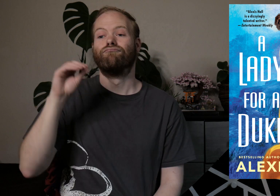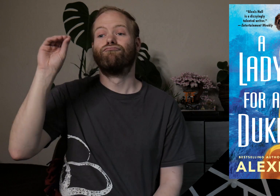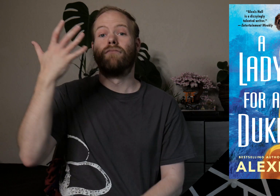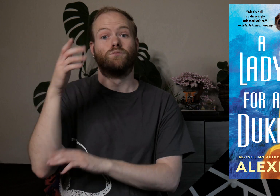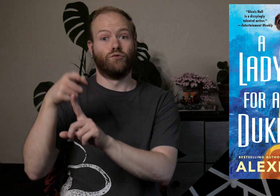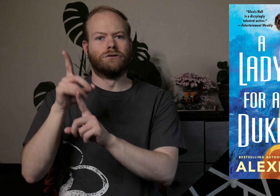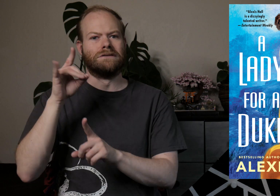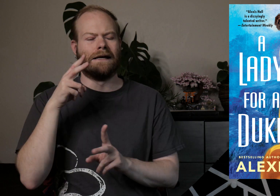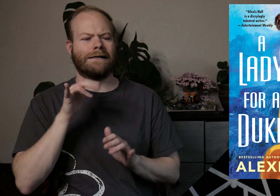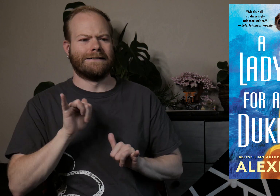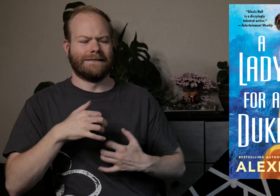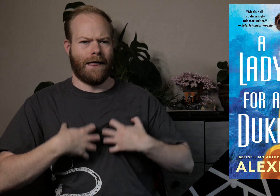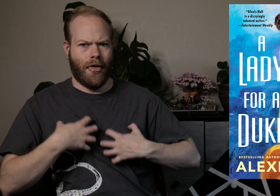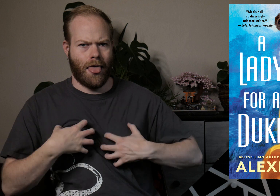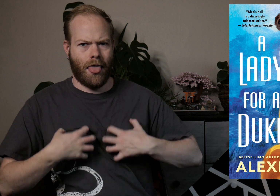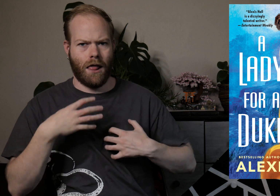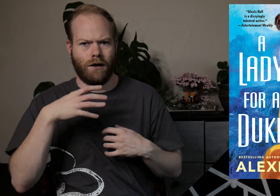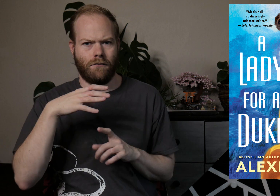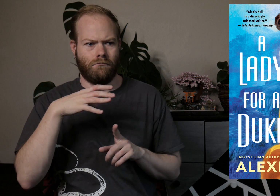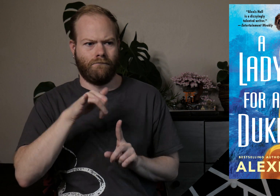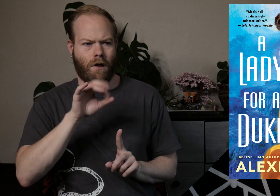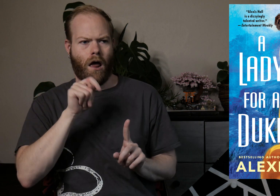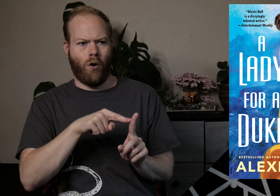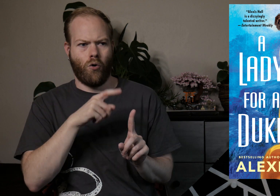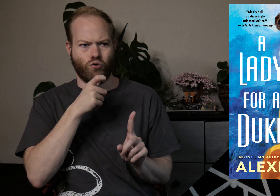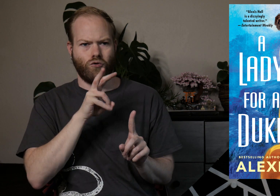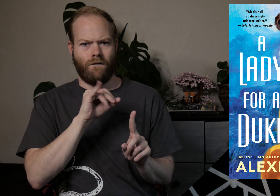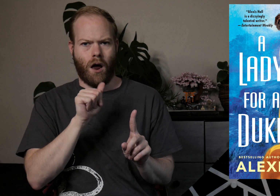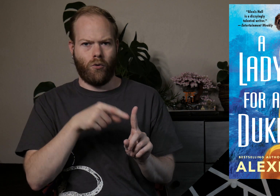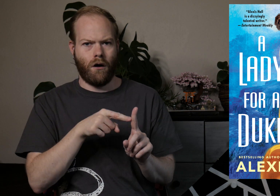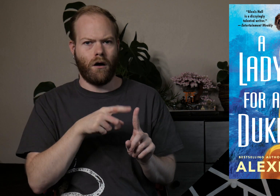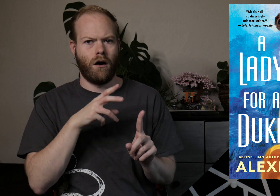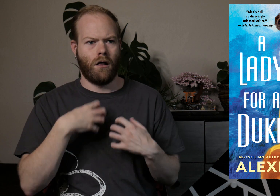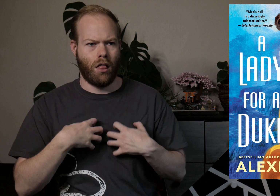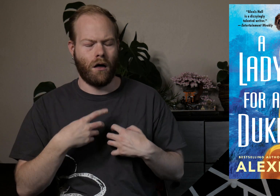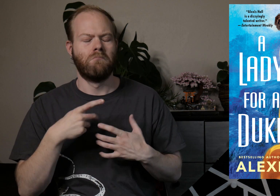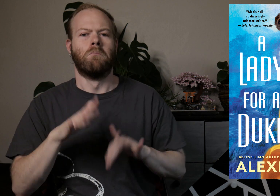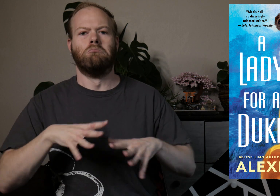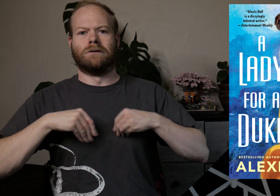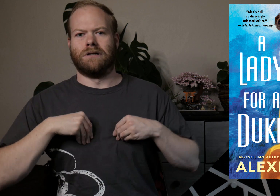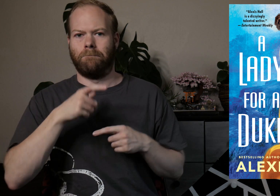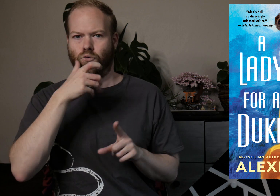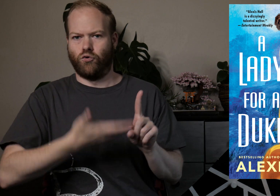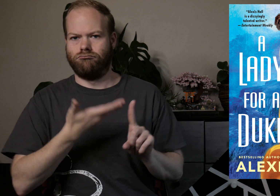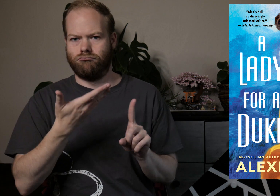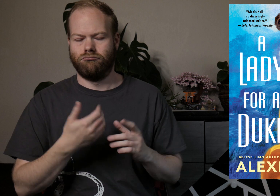Gracewood did have an initial struggle upon learning who Viola was, but quickly accepted her as who she was.